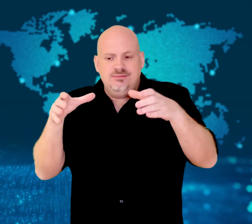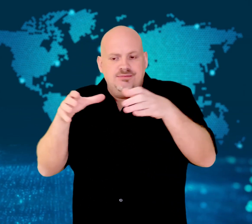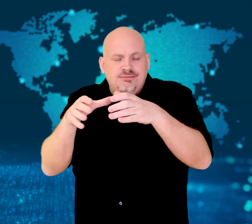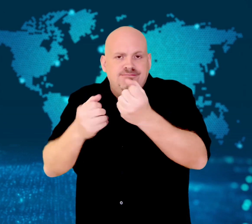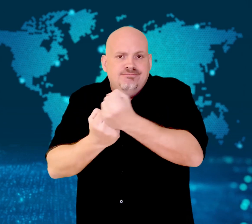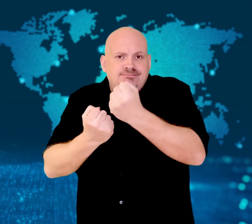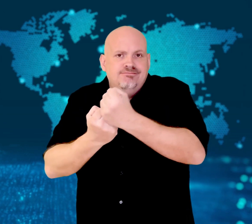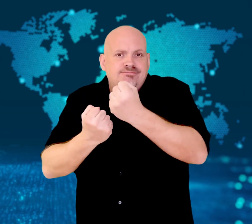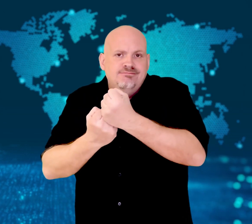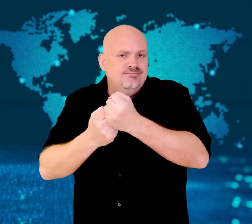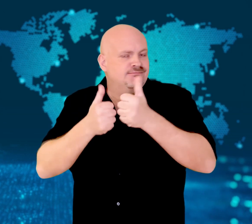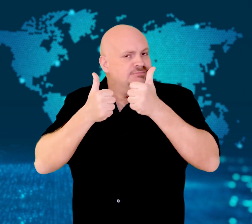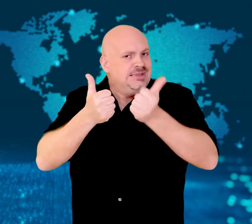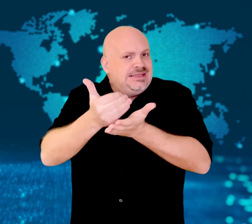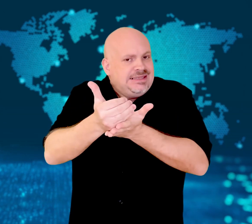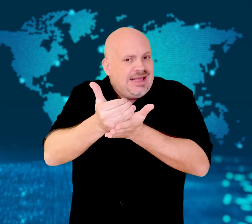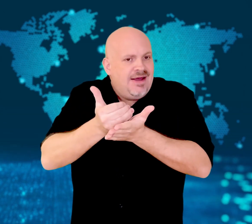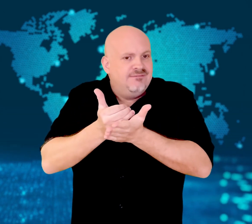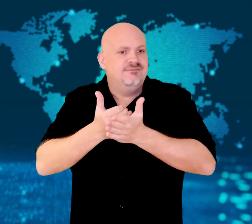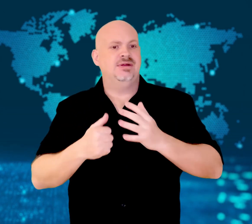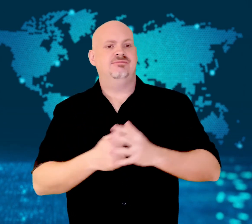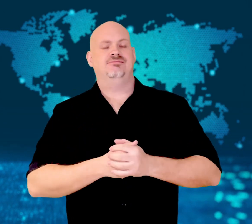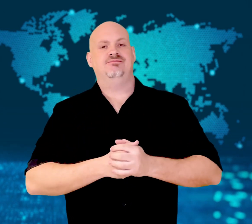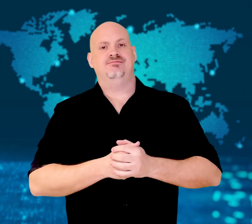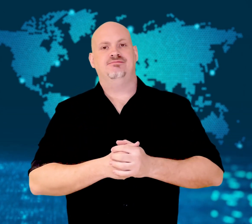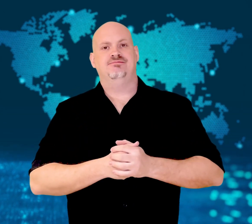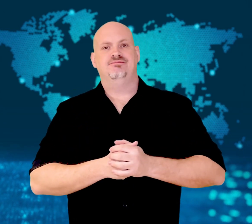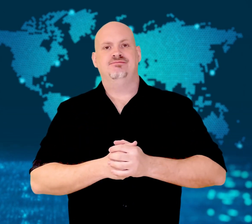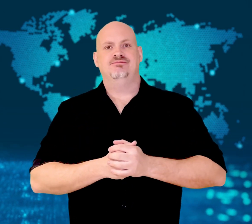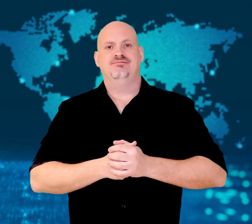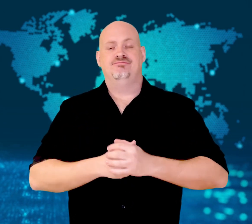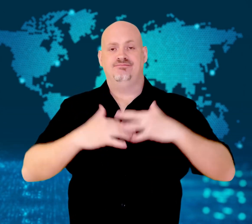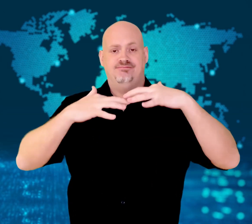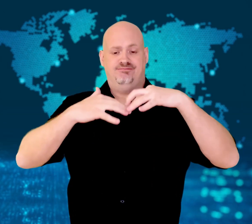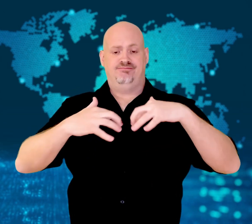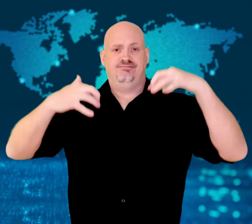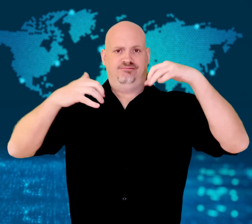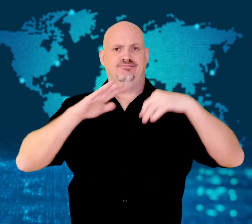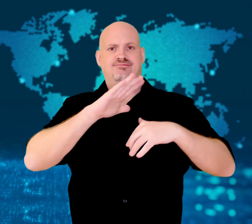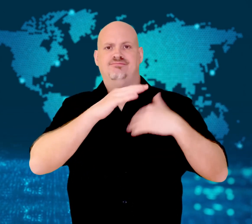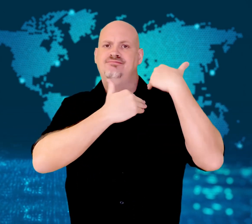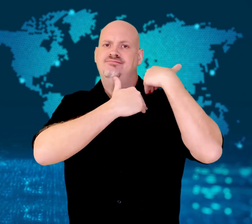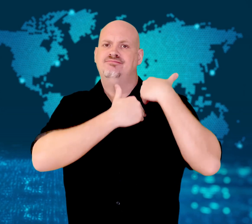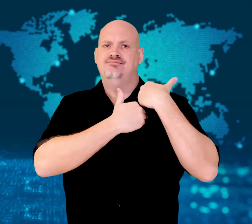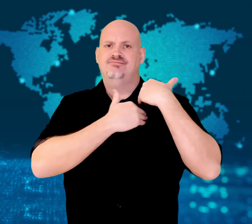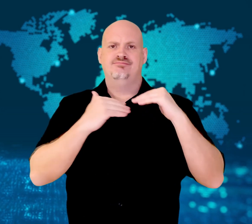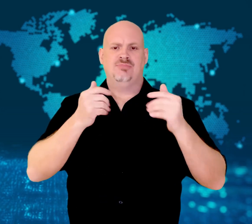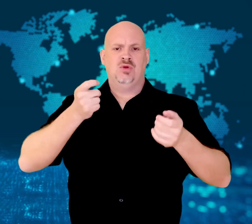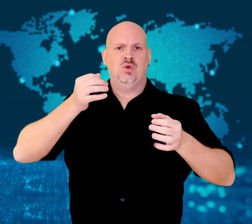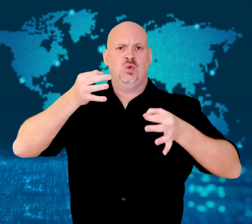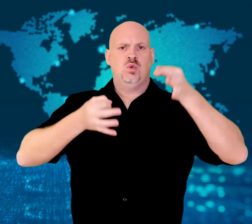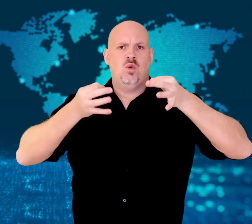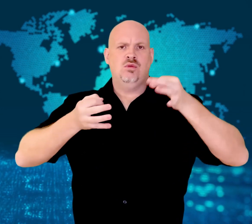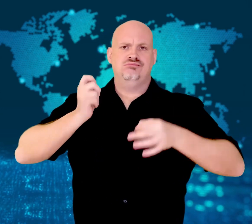women are entering the prison system and that there have